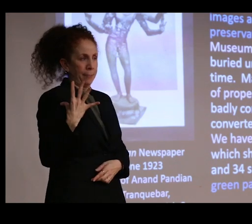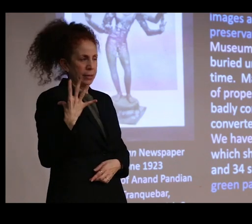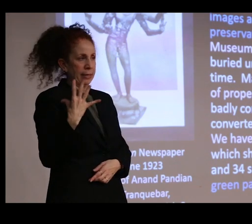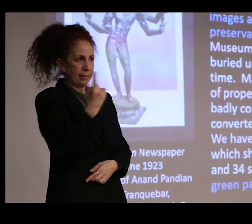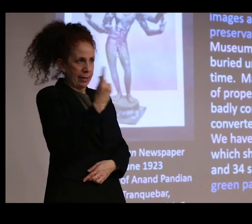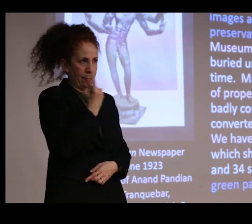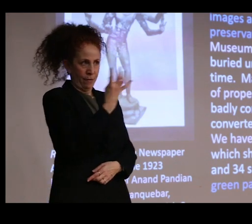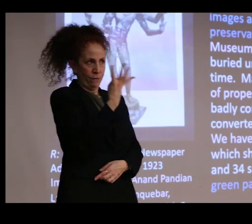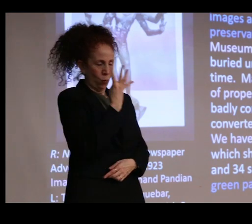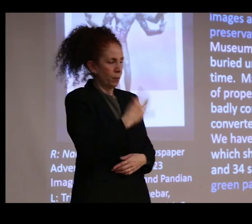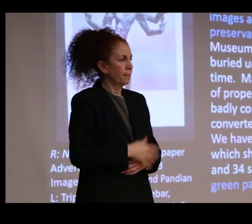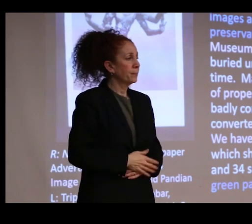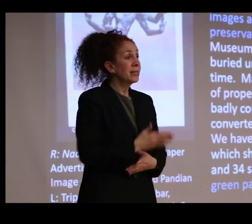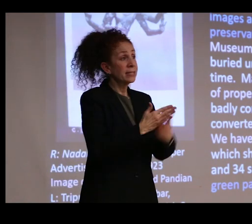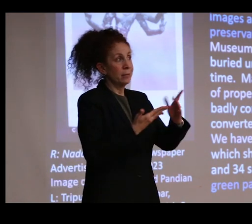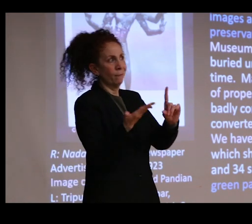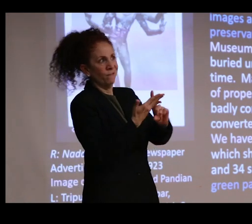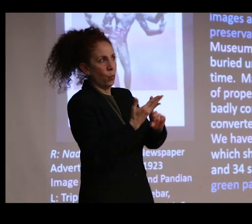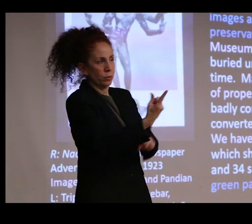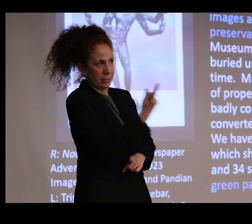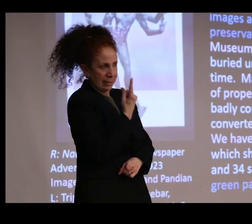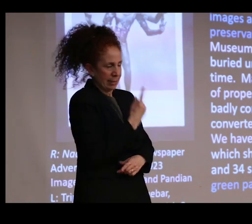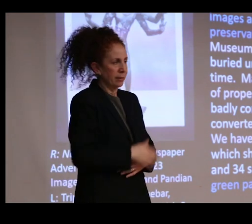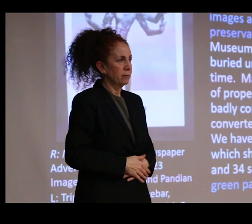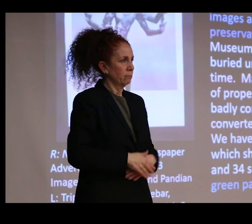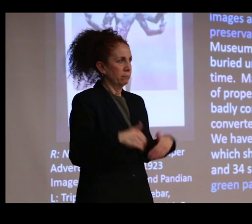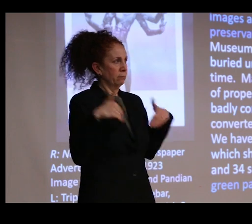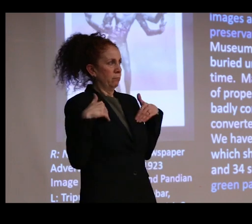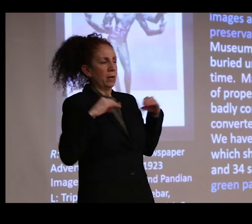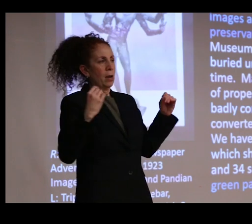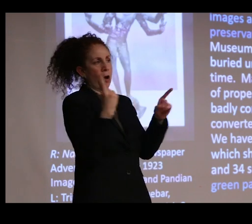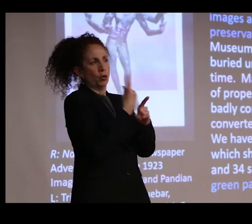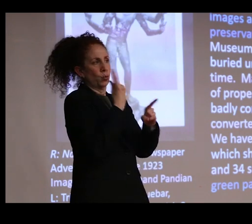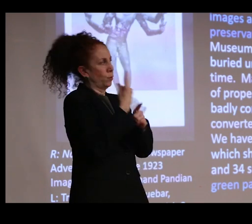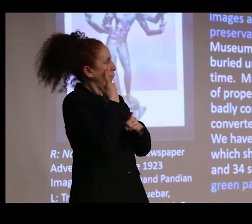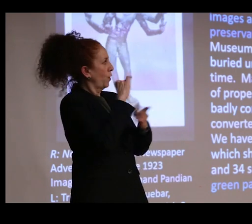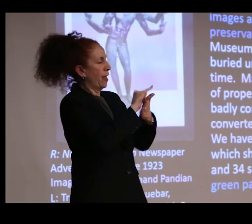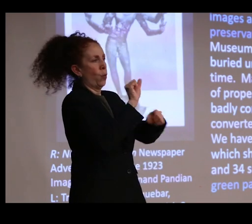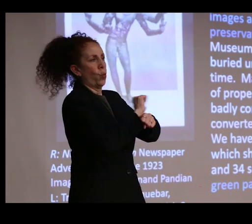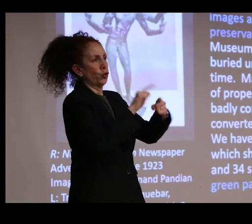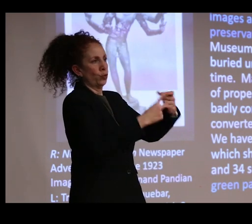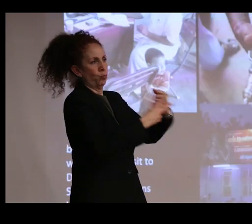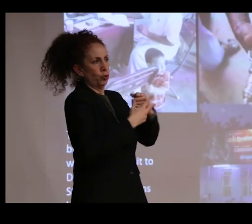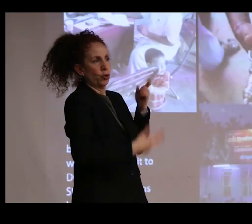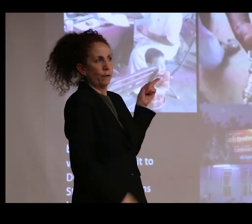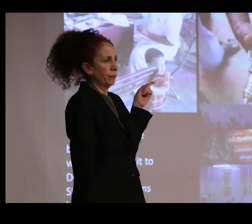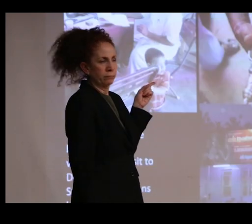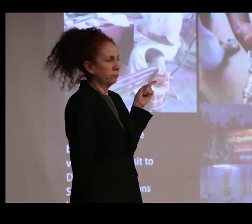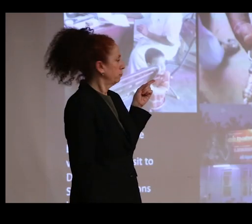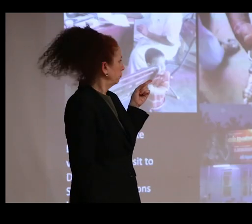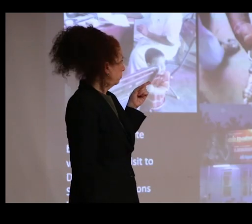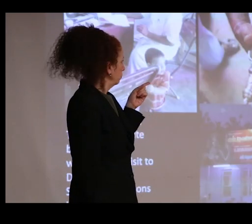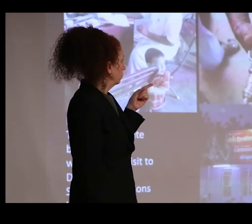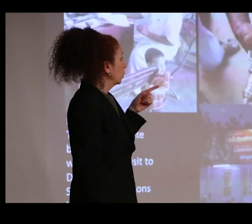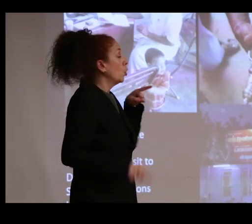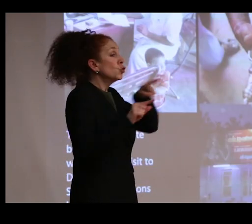Some of them may have been coerced. And none of them was actually suitable for the task of preservation. And, in fact, during my fieldwork in India--